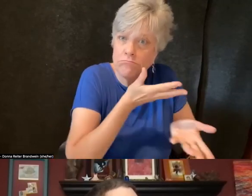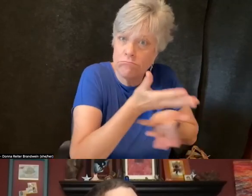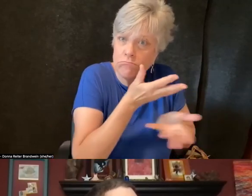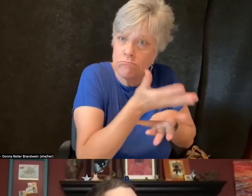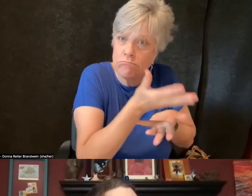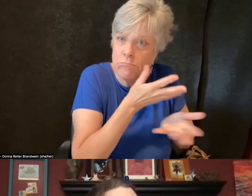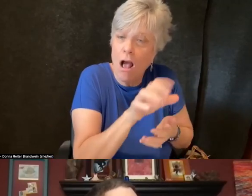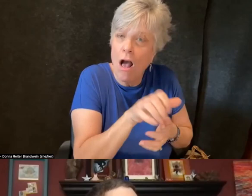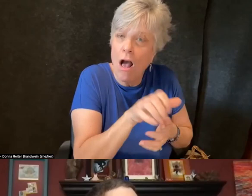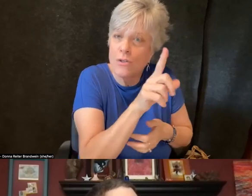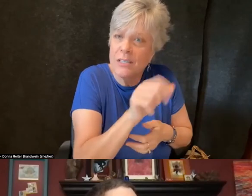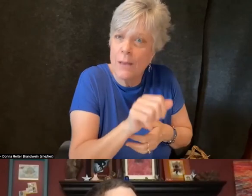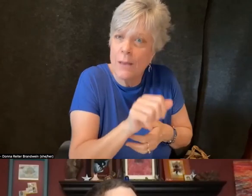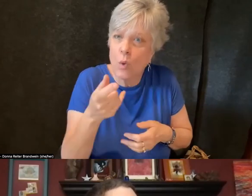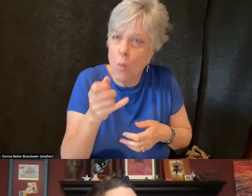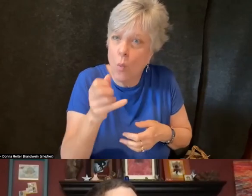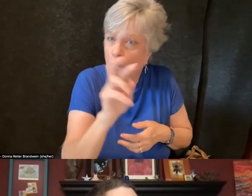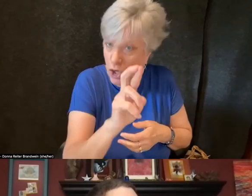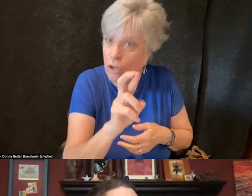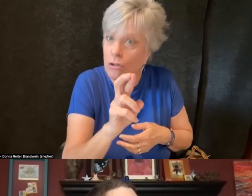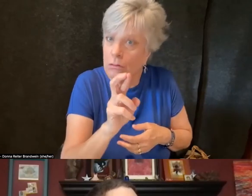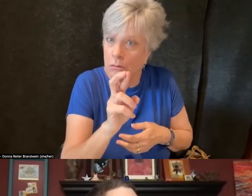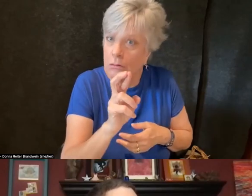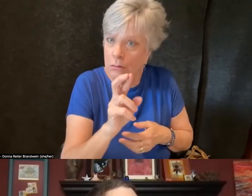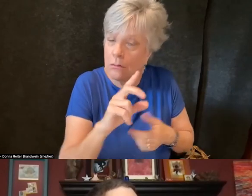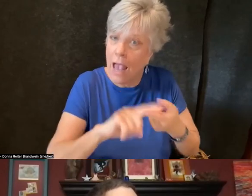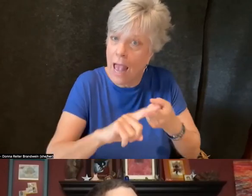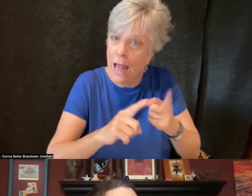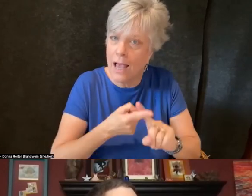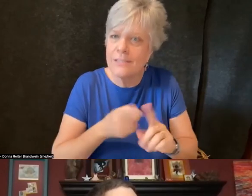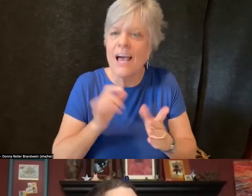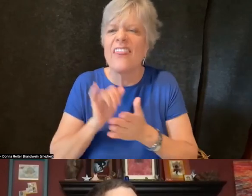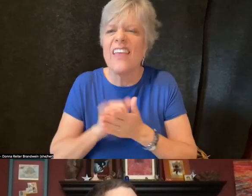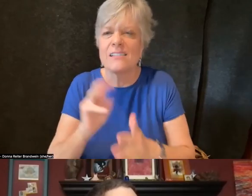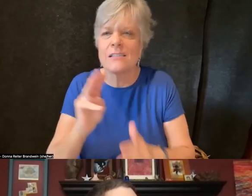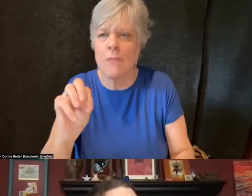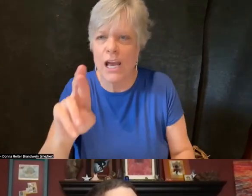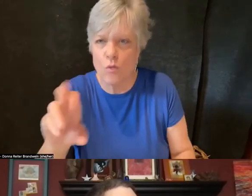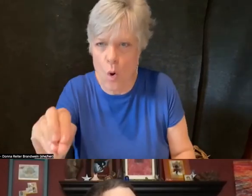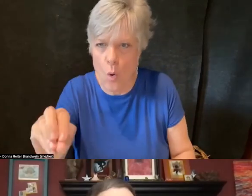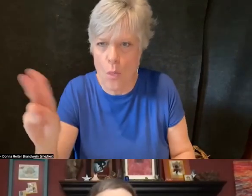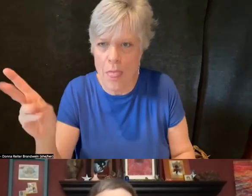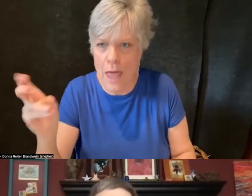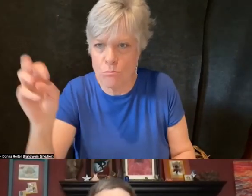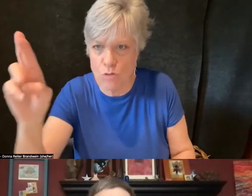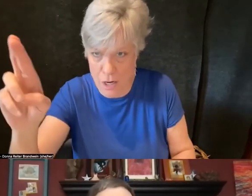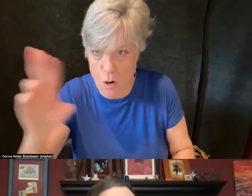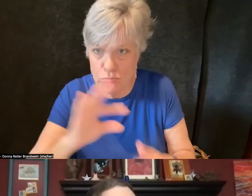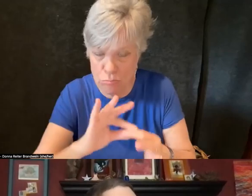that's the microsystem that Bronfenbrenner mentions. Mesosystems between groups,